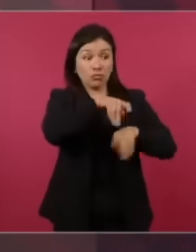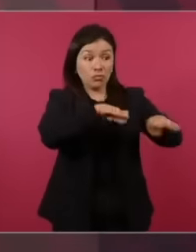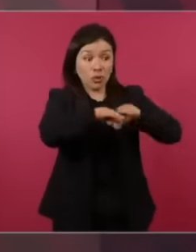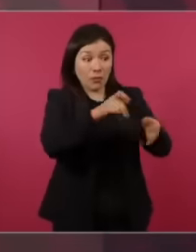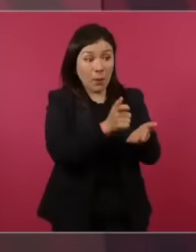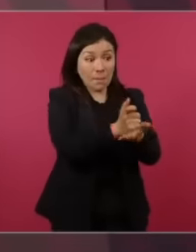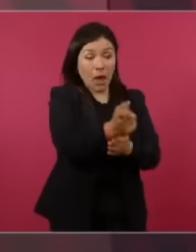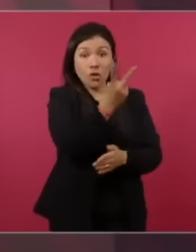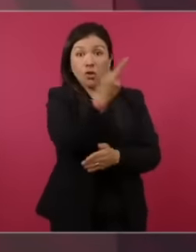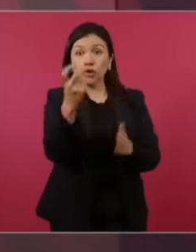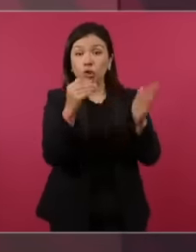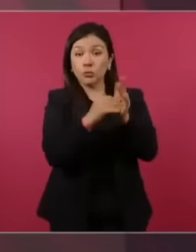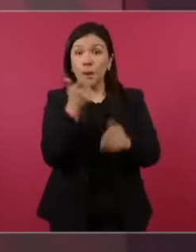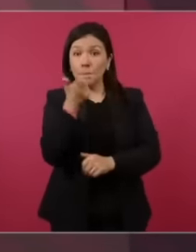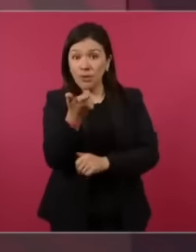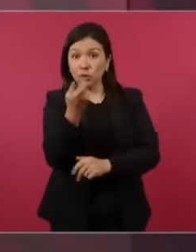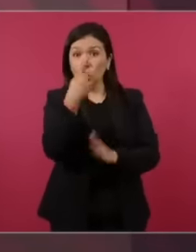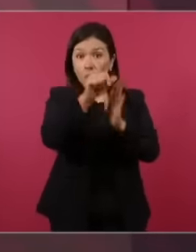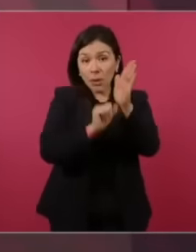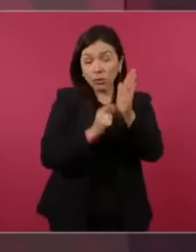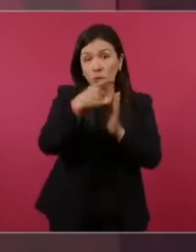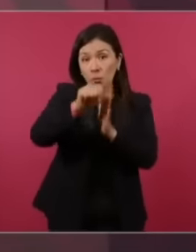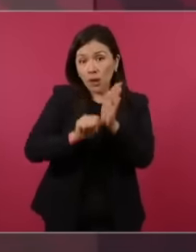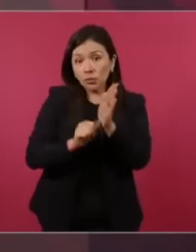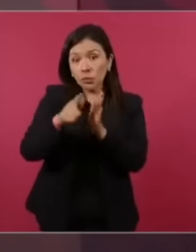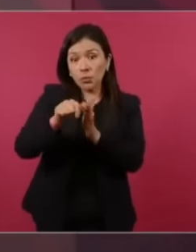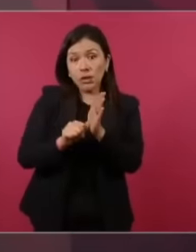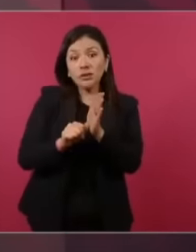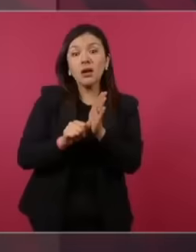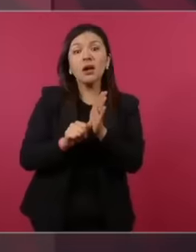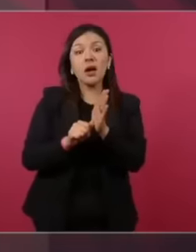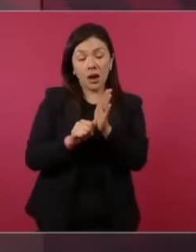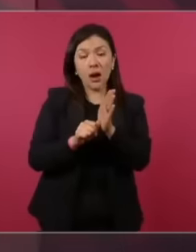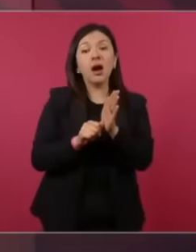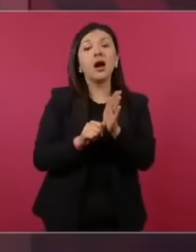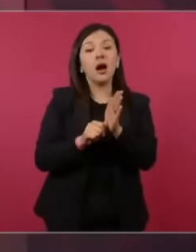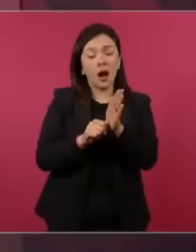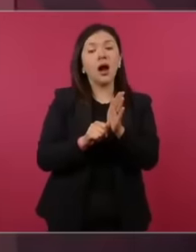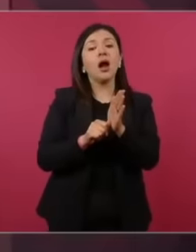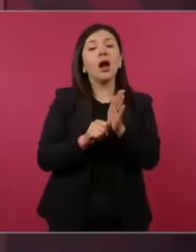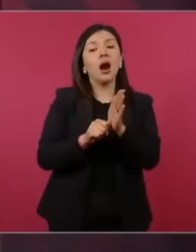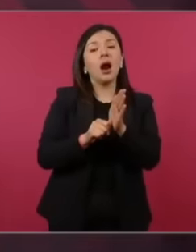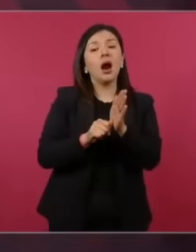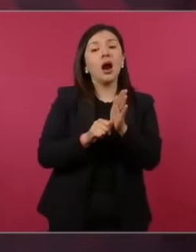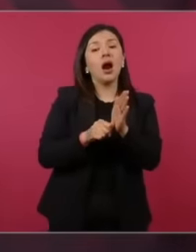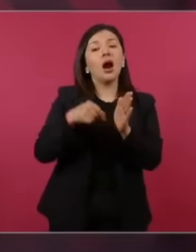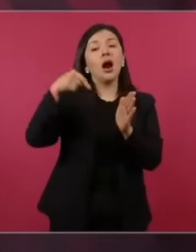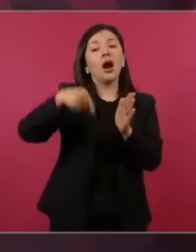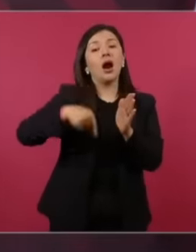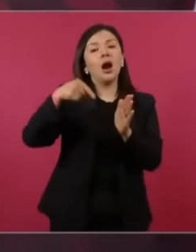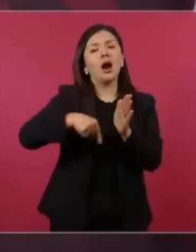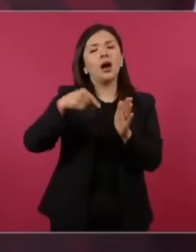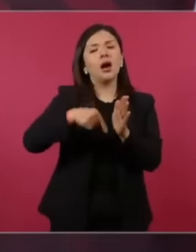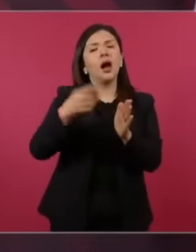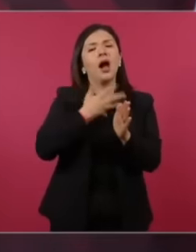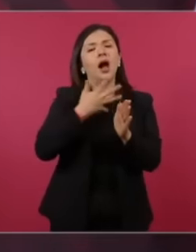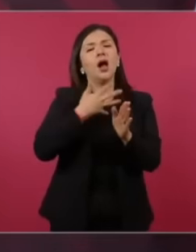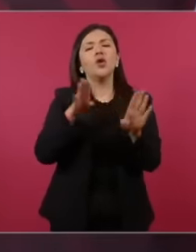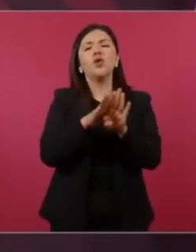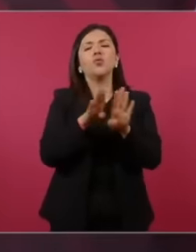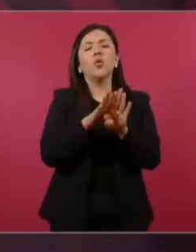official would contribute or leave 20,000